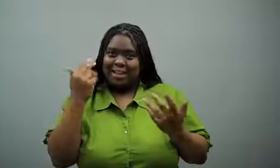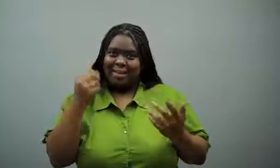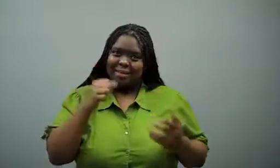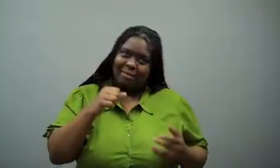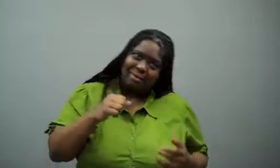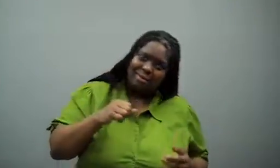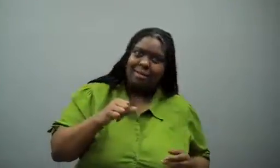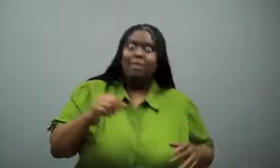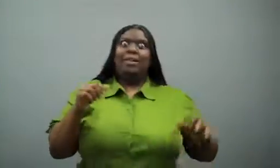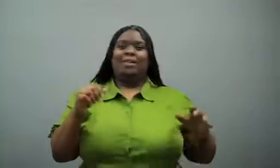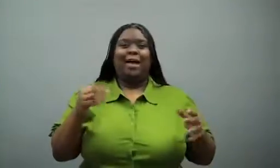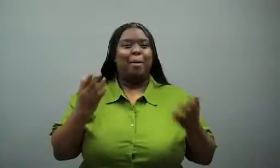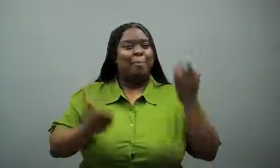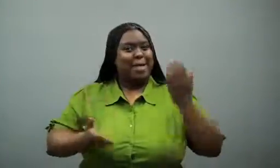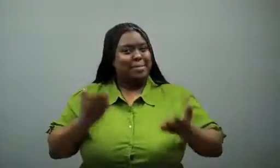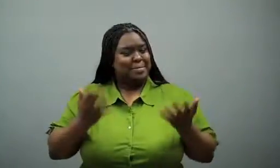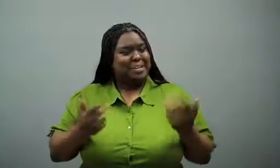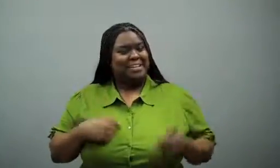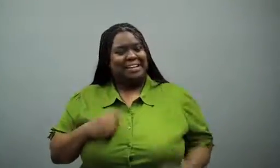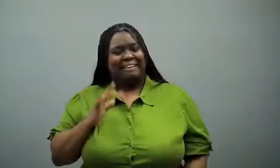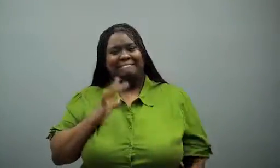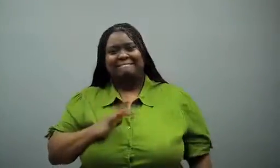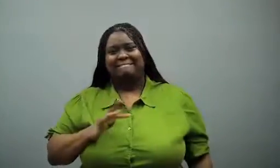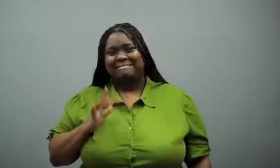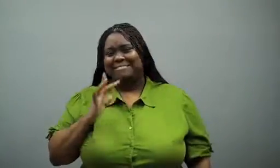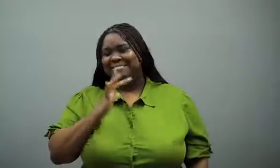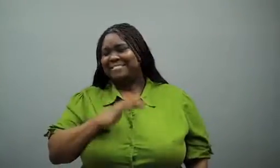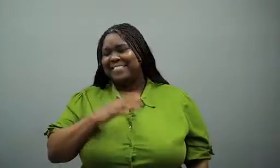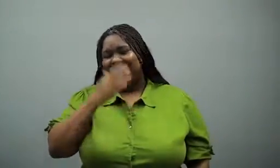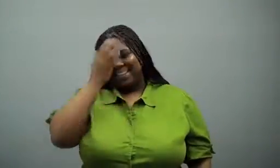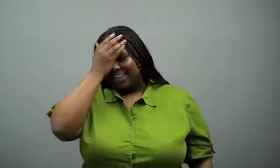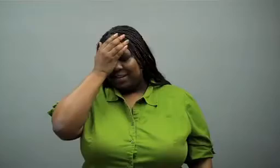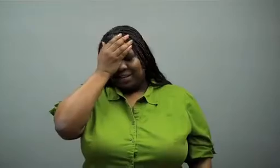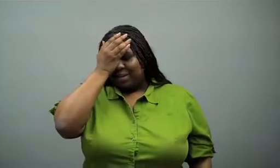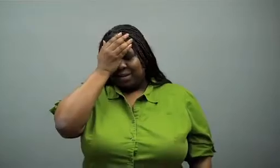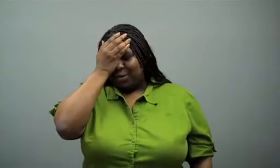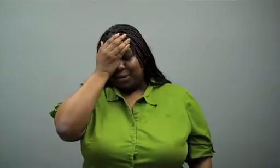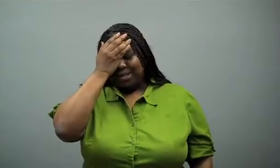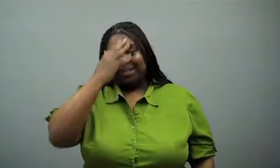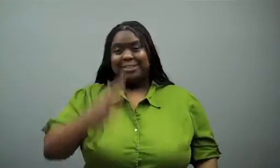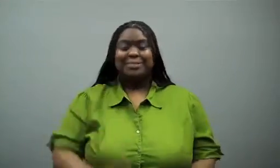my face poking around like that. Poor thing!